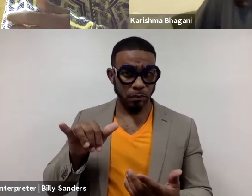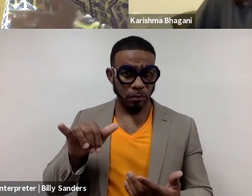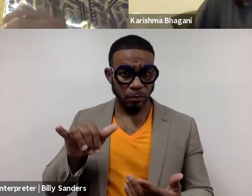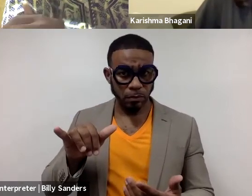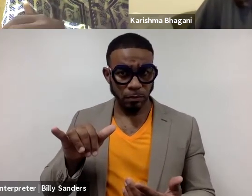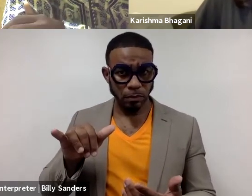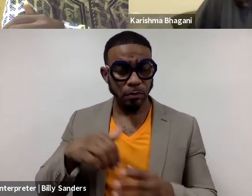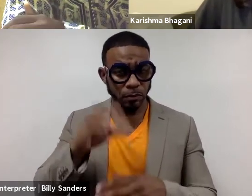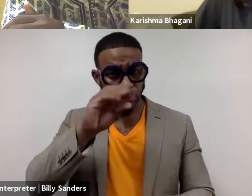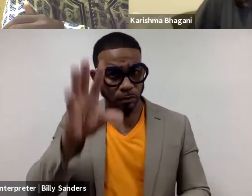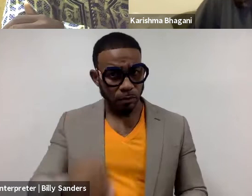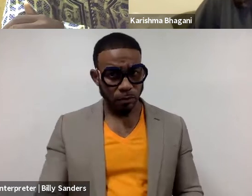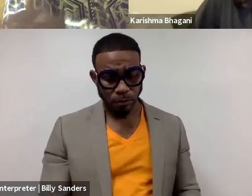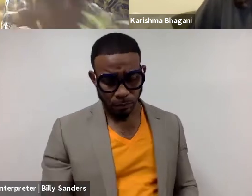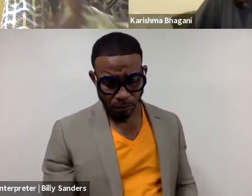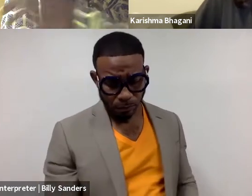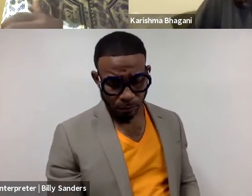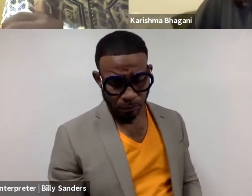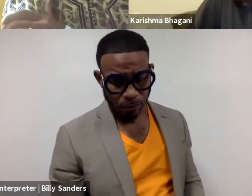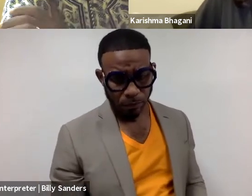In Africa. African dramaturgy. African dramaturgy.